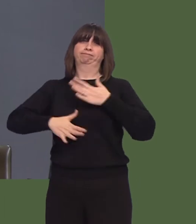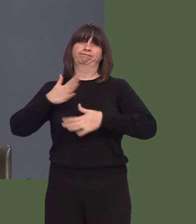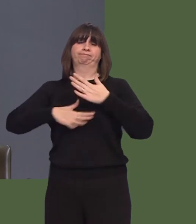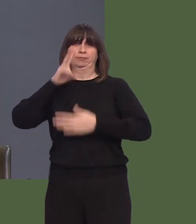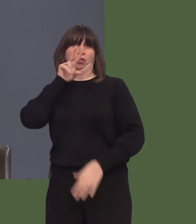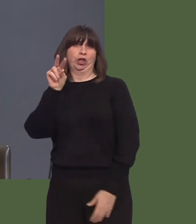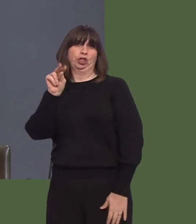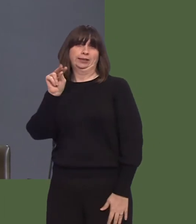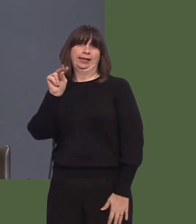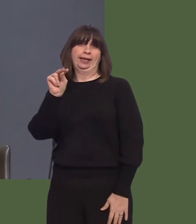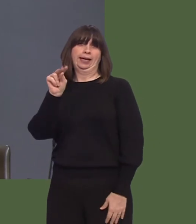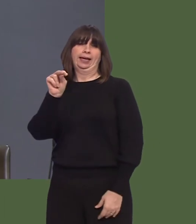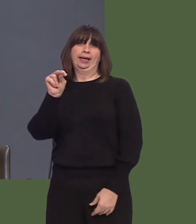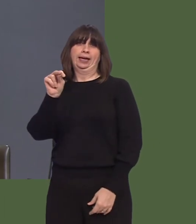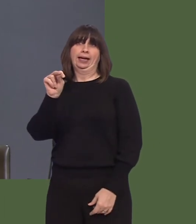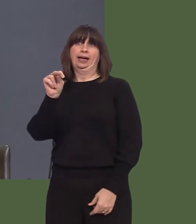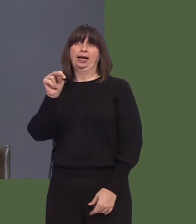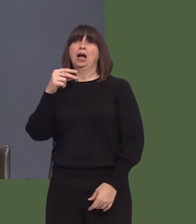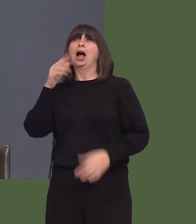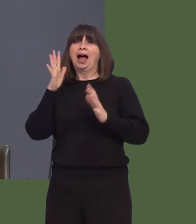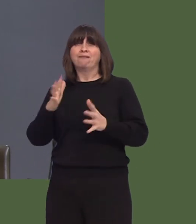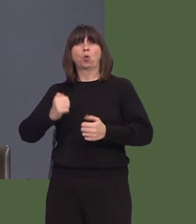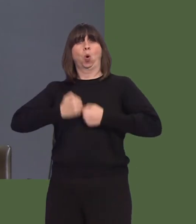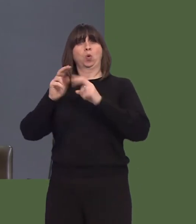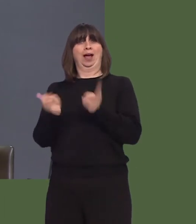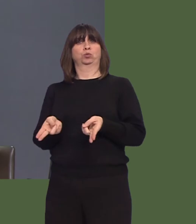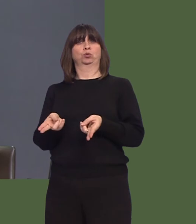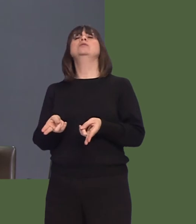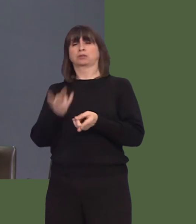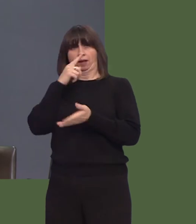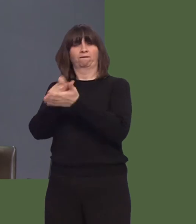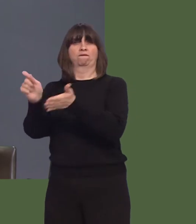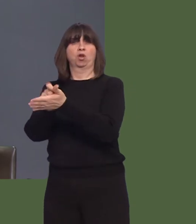Mi gymerodd hi 10 mlynedd arall cyn i ferched a dynion gael eu trin yn gydradd fel pleidleiswyr.